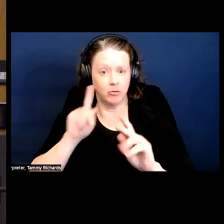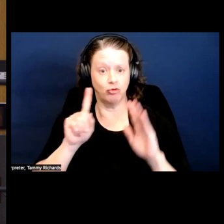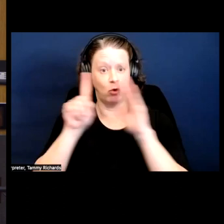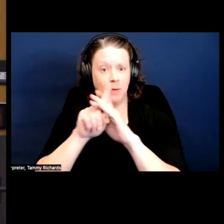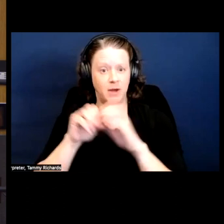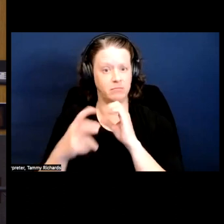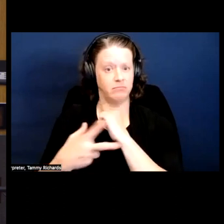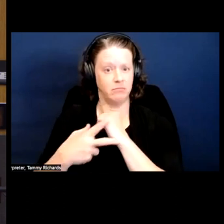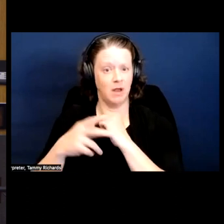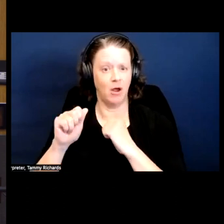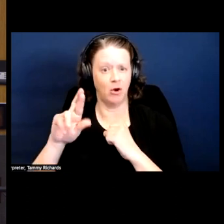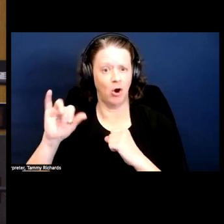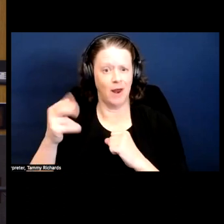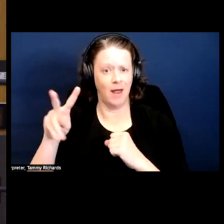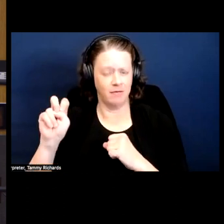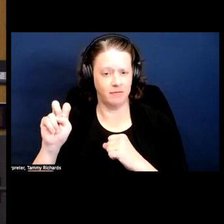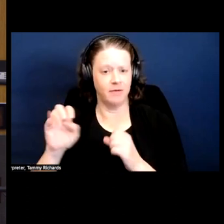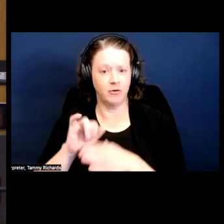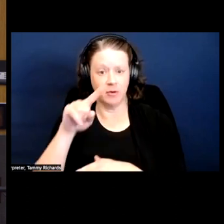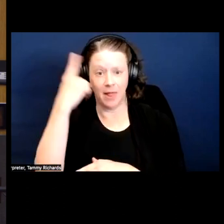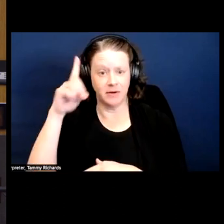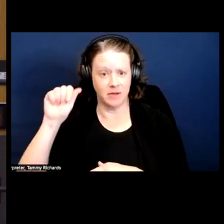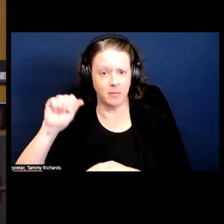a lot of black disabled folks showing up in the archive.